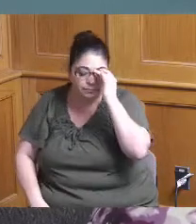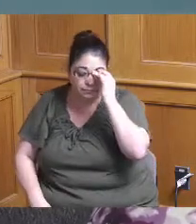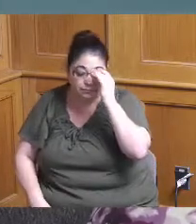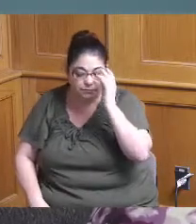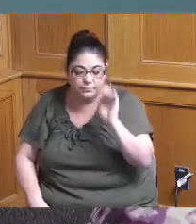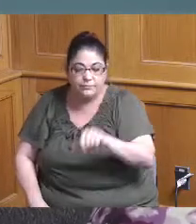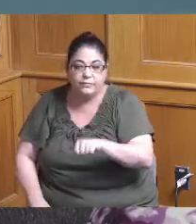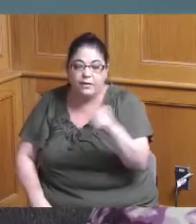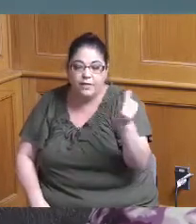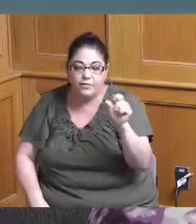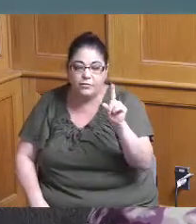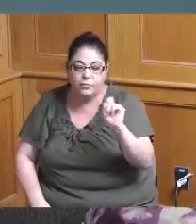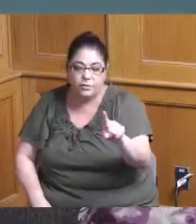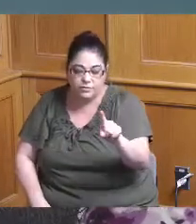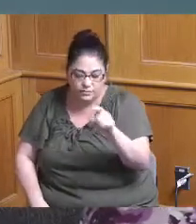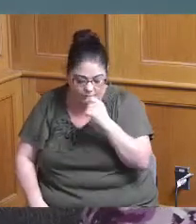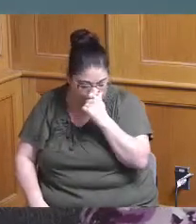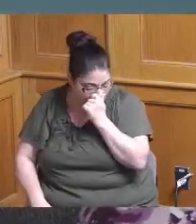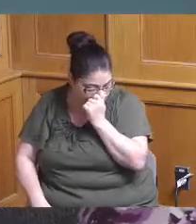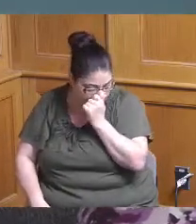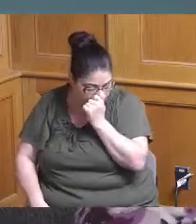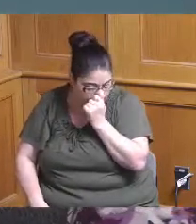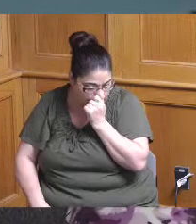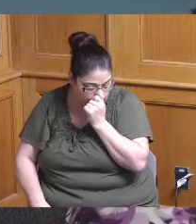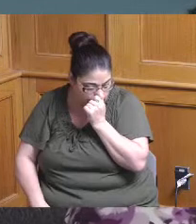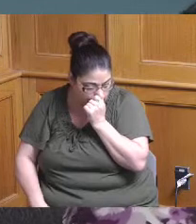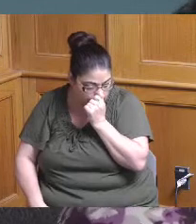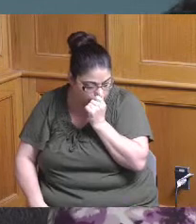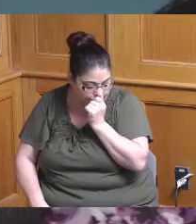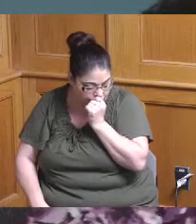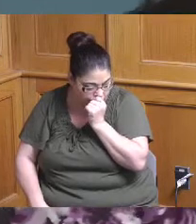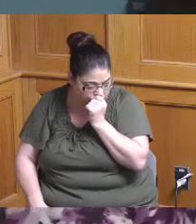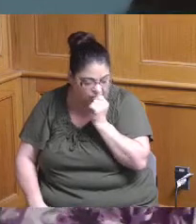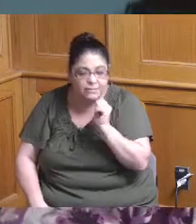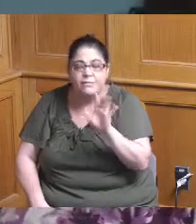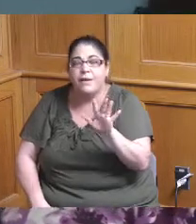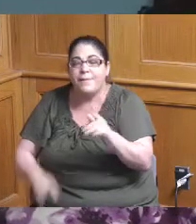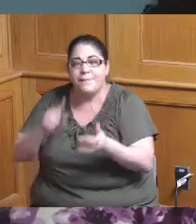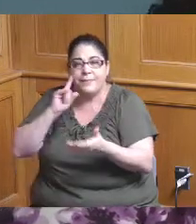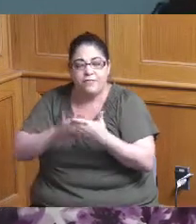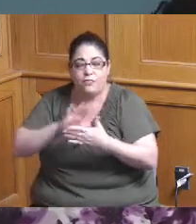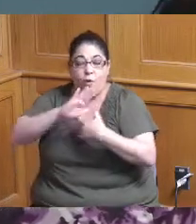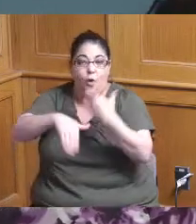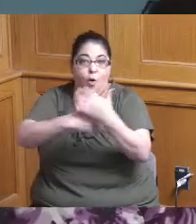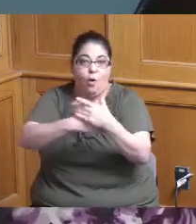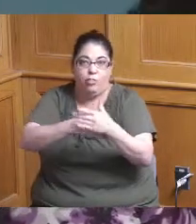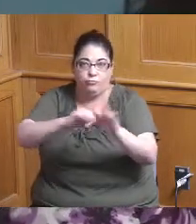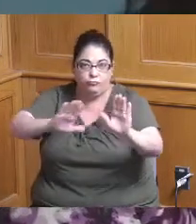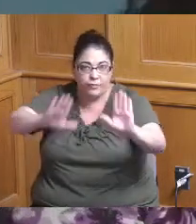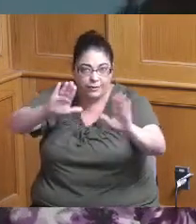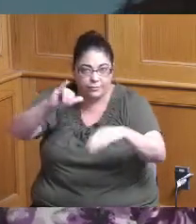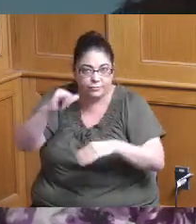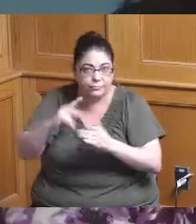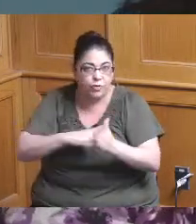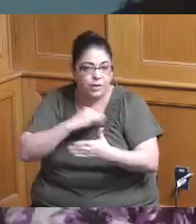to ask about was the which I think these are all great projects nothing against the projects but